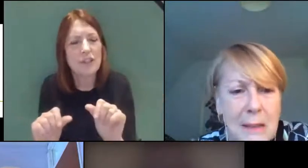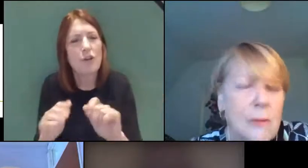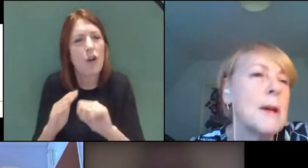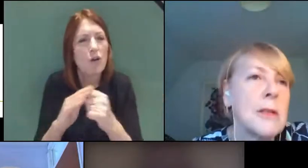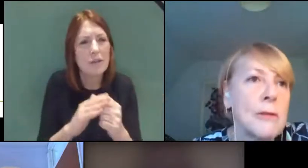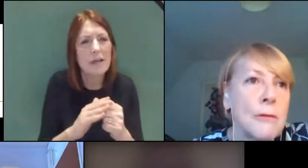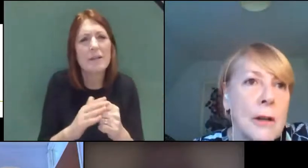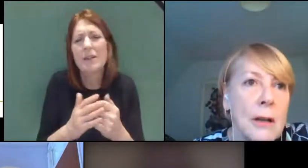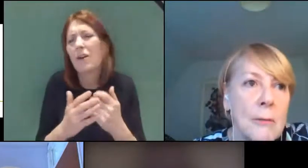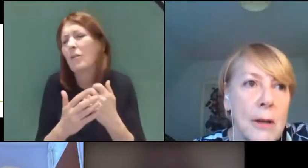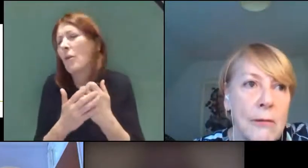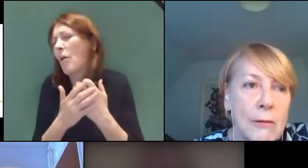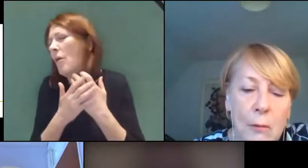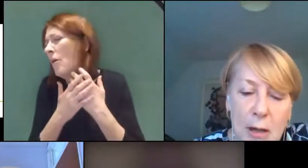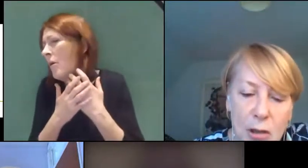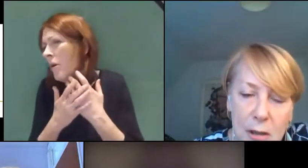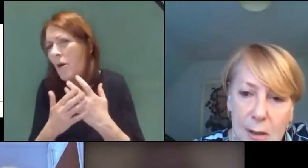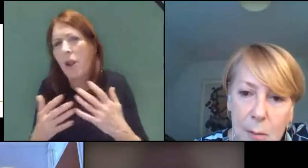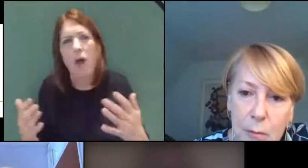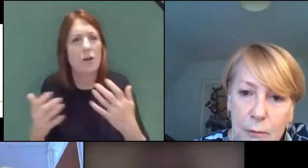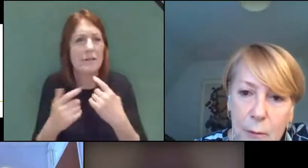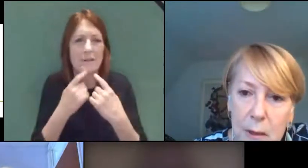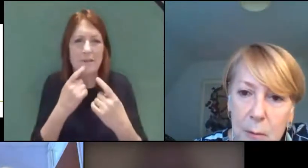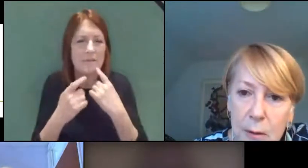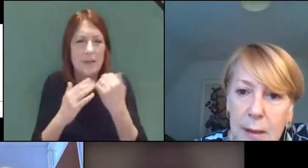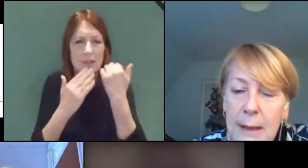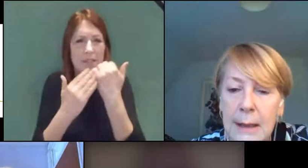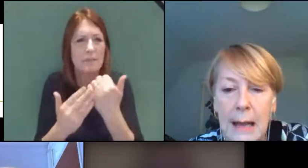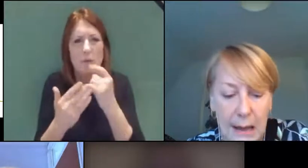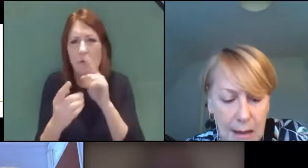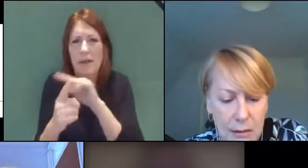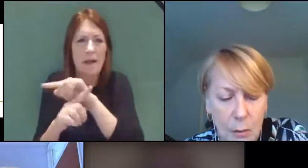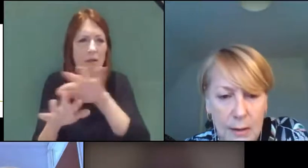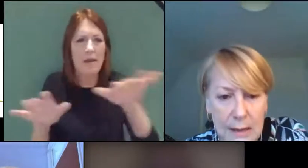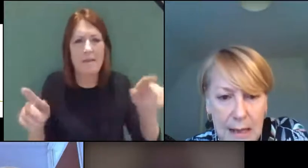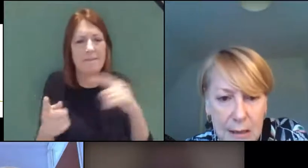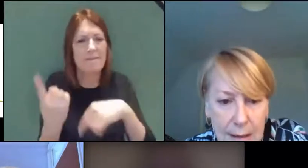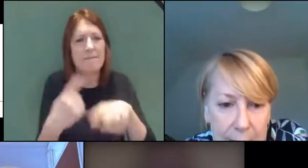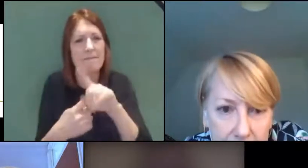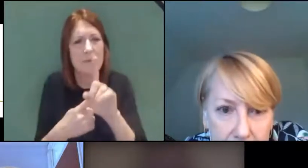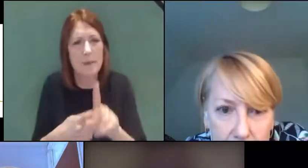massive amount of information and support for people. I don't know whether Tania can